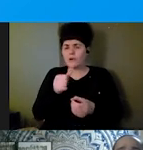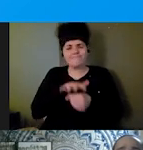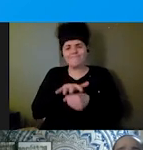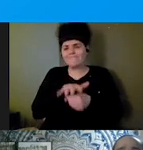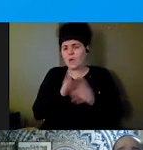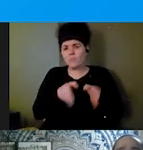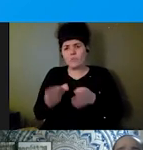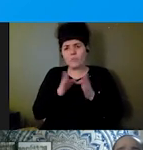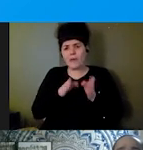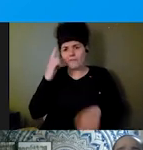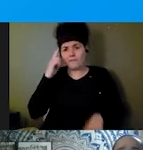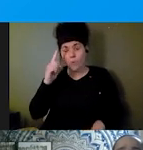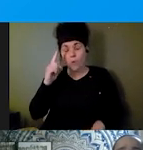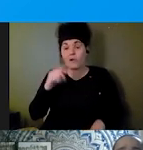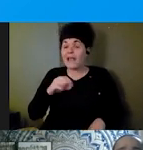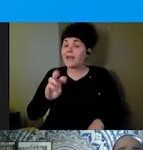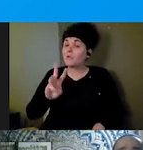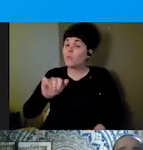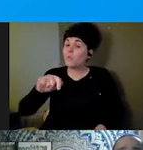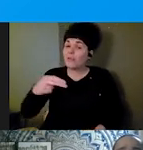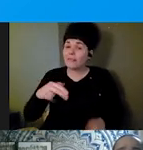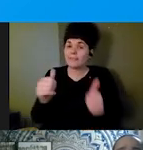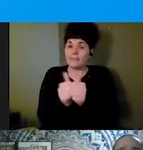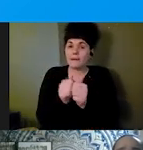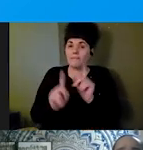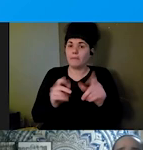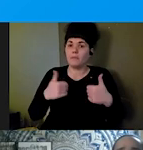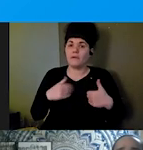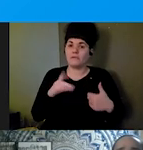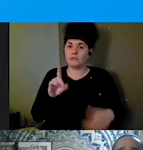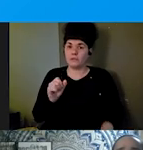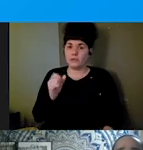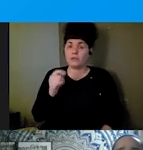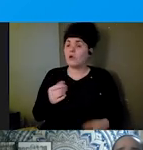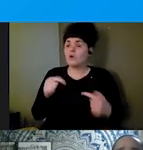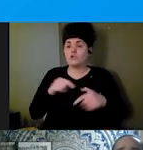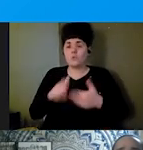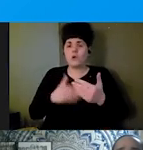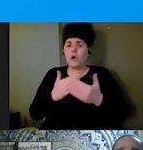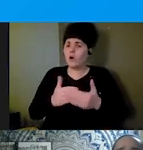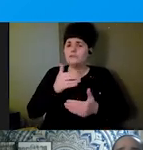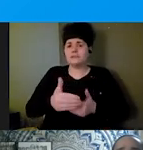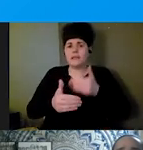throughout all stages of disasters. I want to highlight the "for and with people with